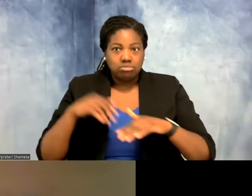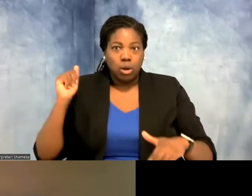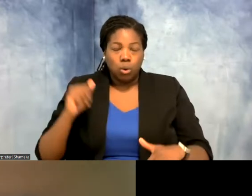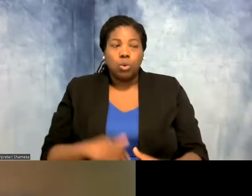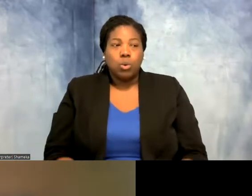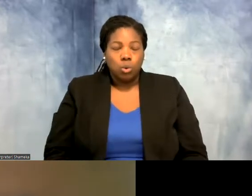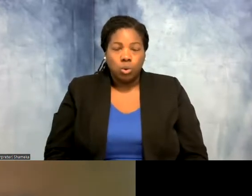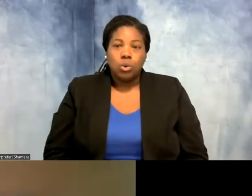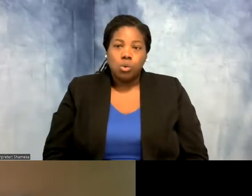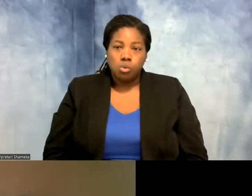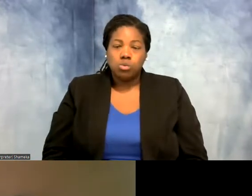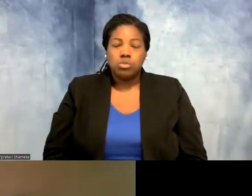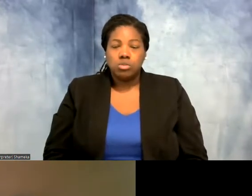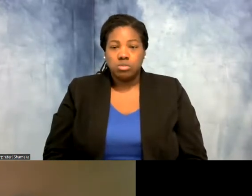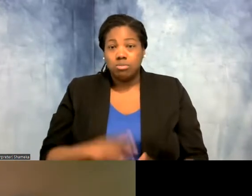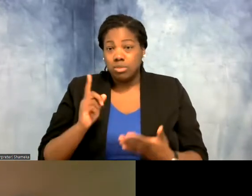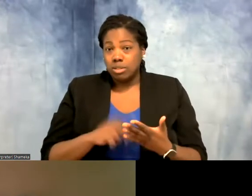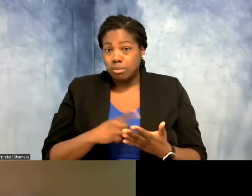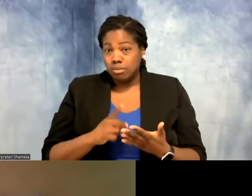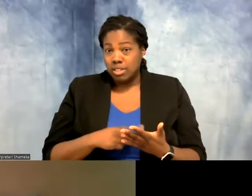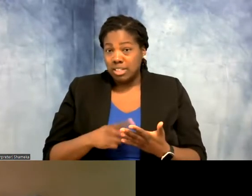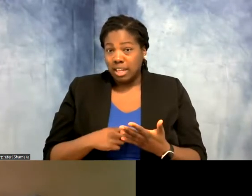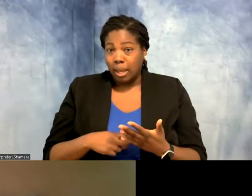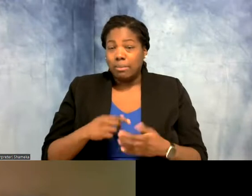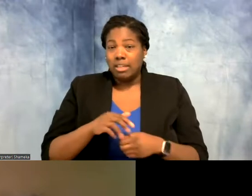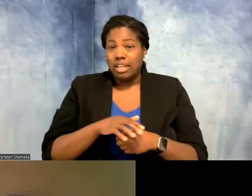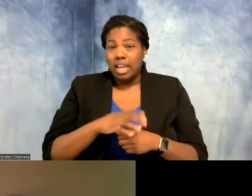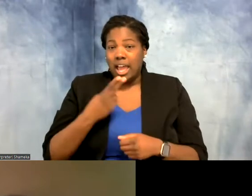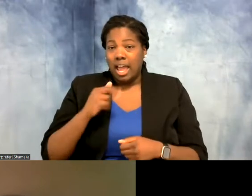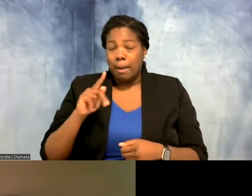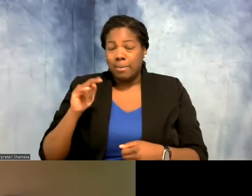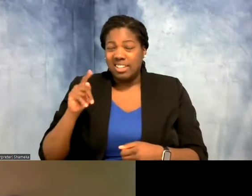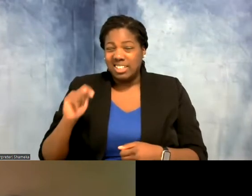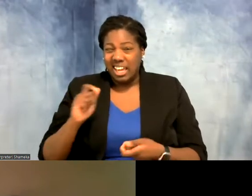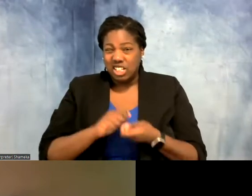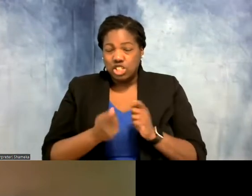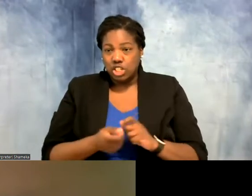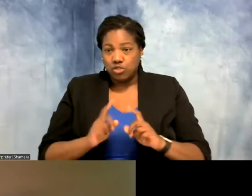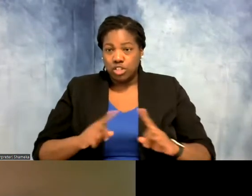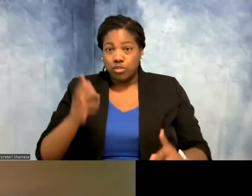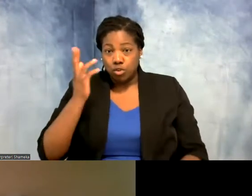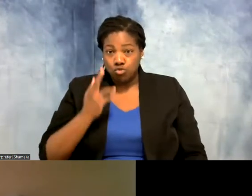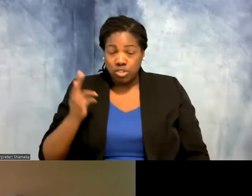and so sometimes habitat is converted for different purposes, and that might